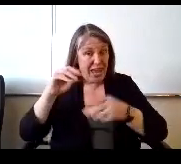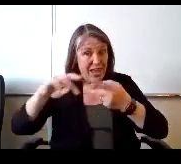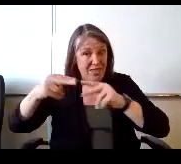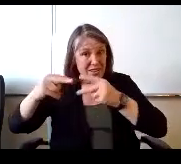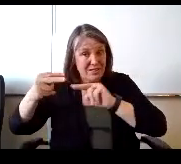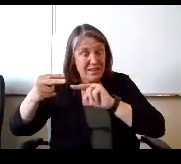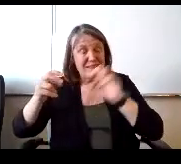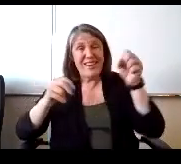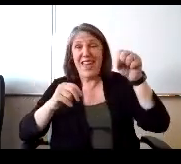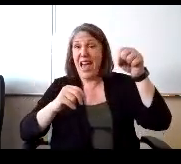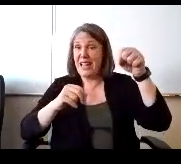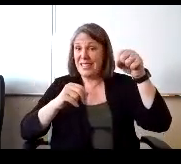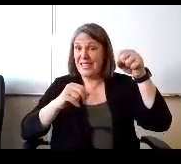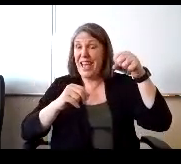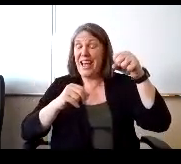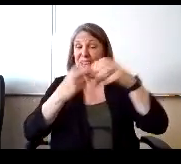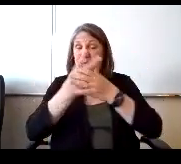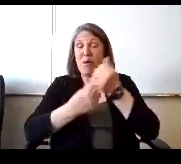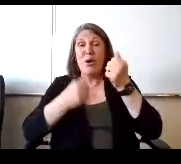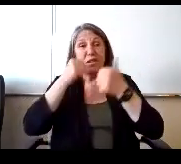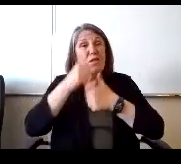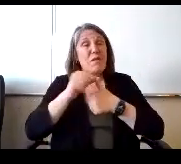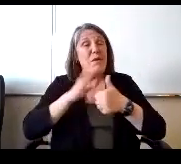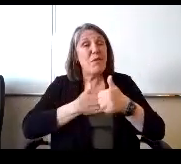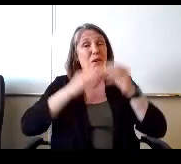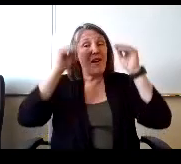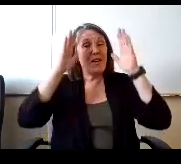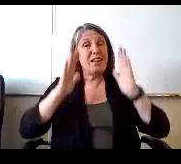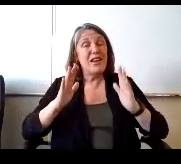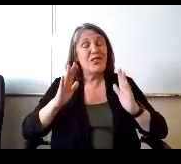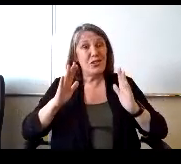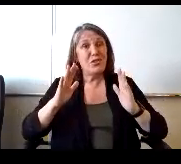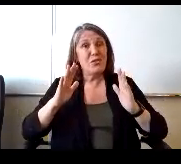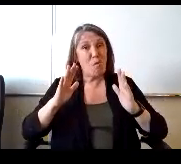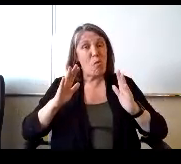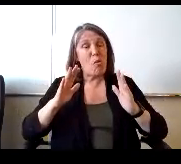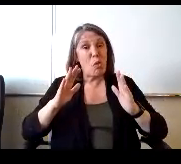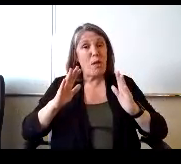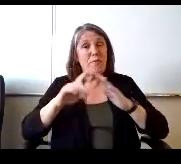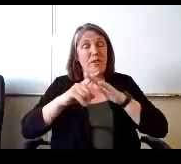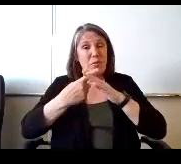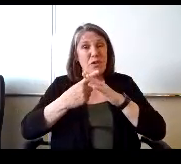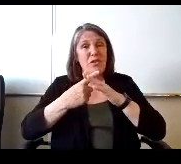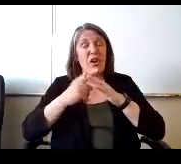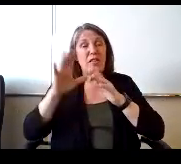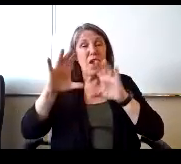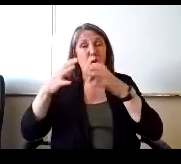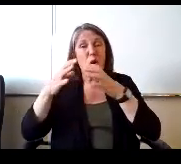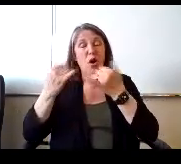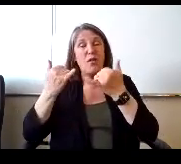Yes, because remember our teachers that those were starting our third cohort this summer. They all have to have 750 hours,